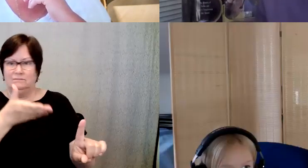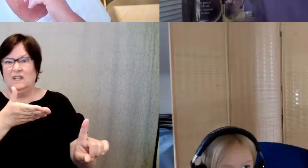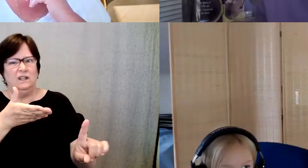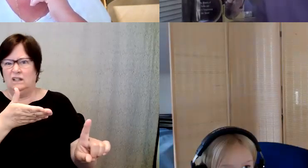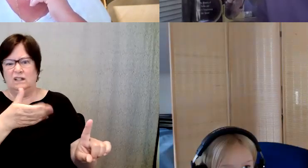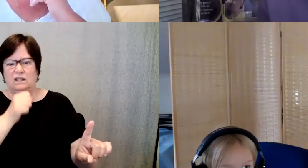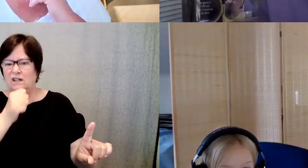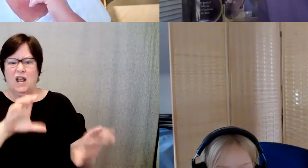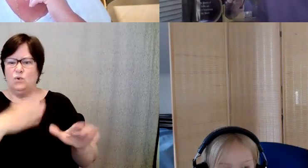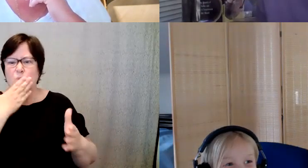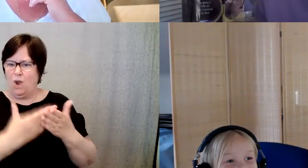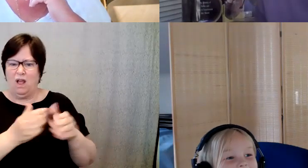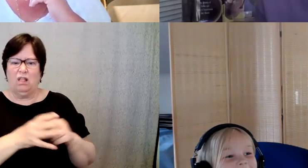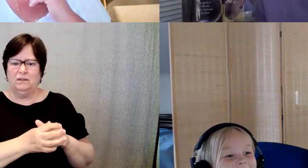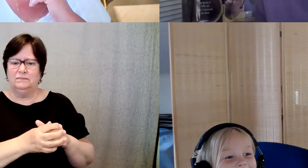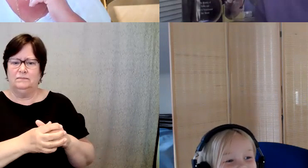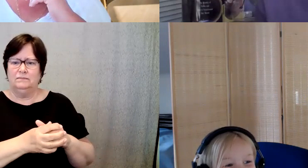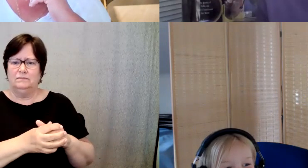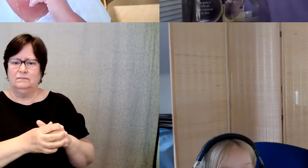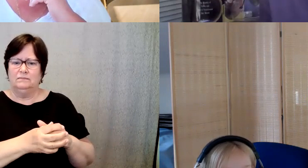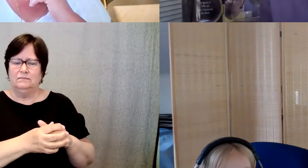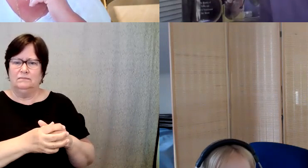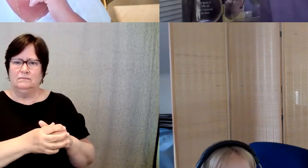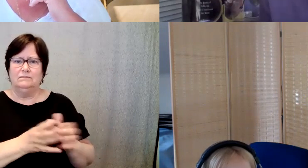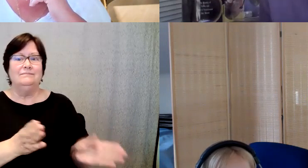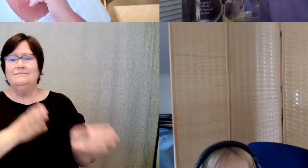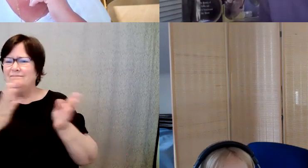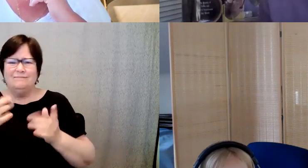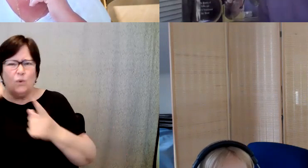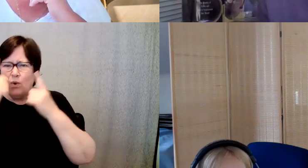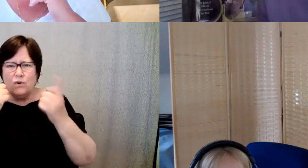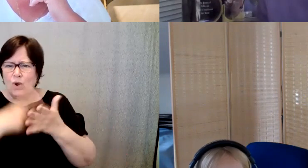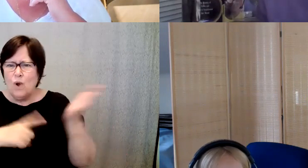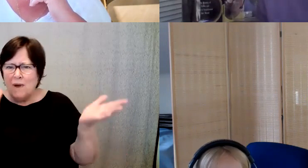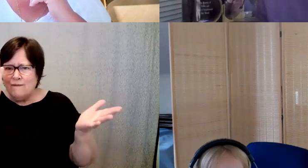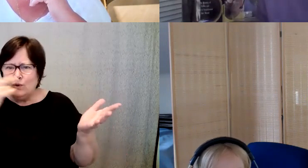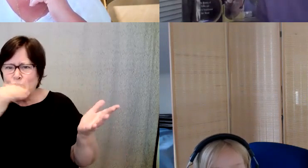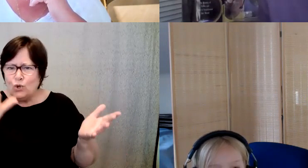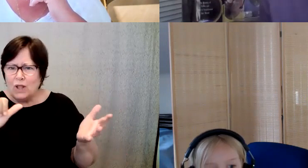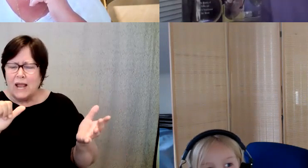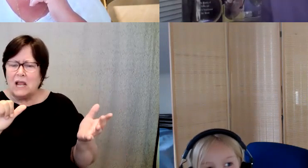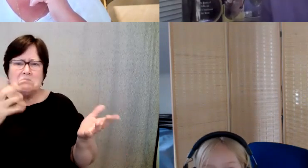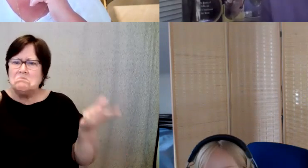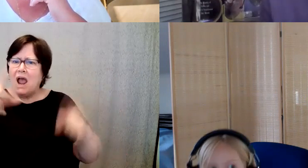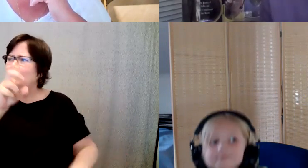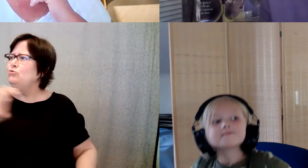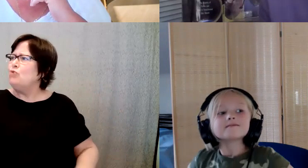D. Major Cohen: and wondering what the future would be I traveled up to RIT one day with a good friend.